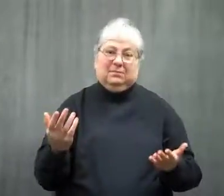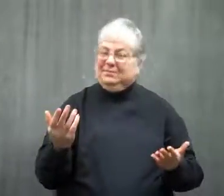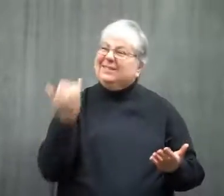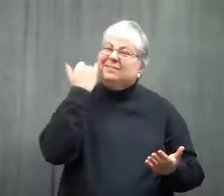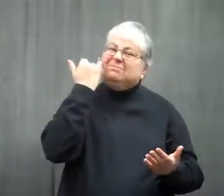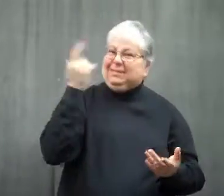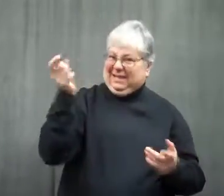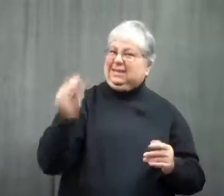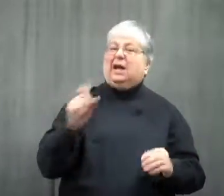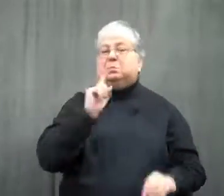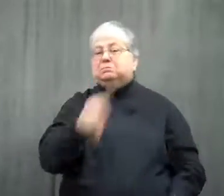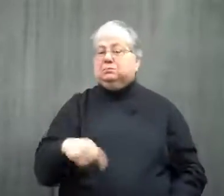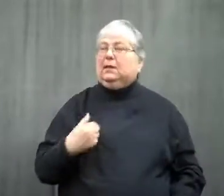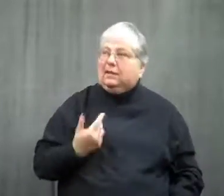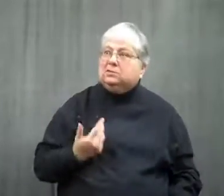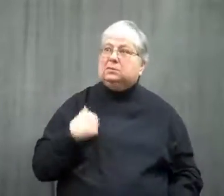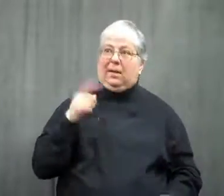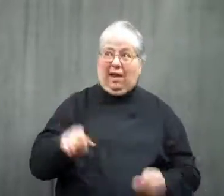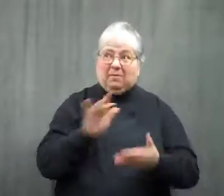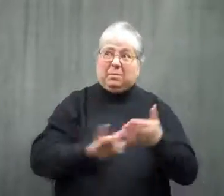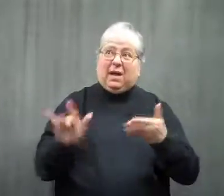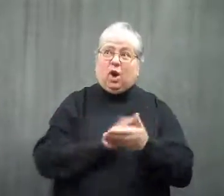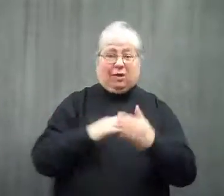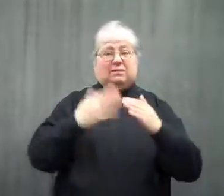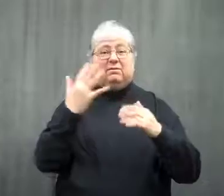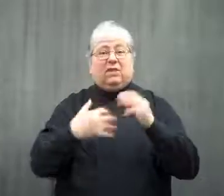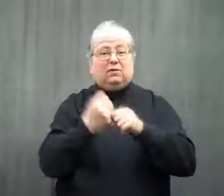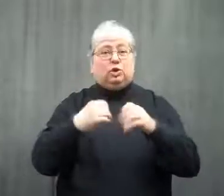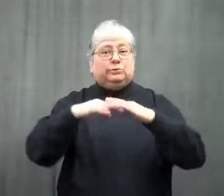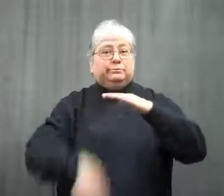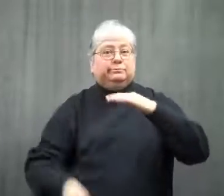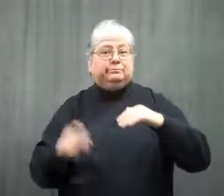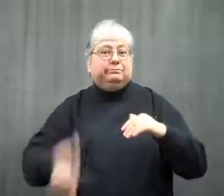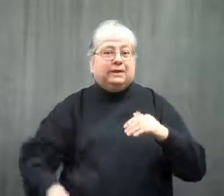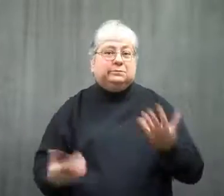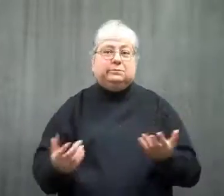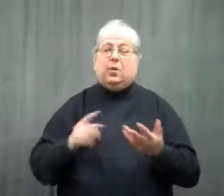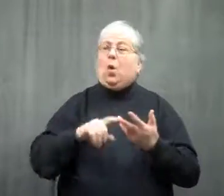They might say that you have to pay it off in 5 years.